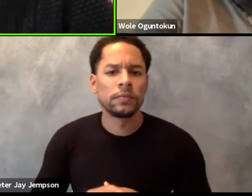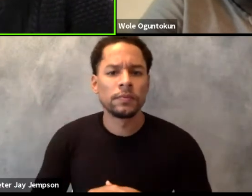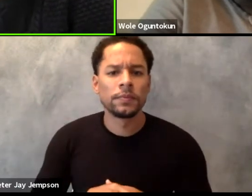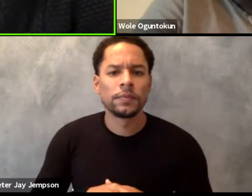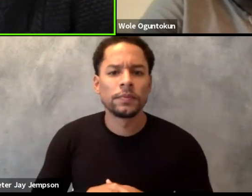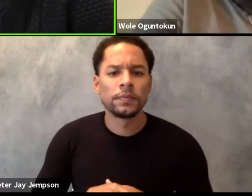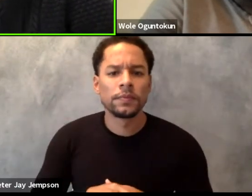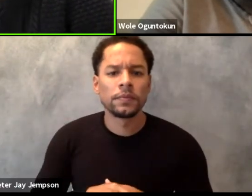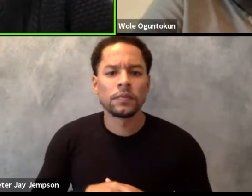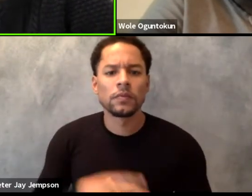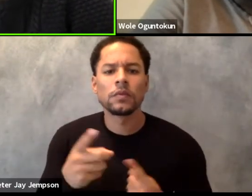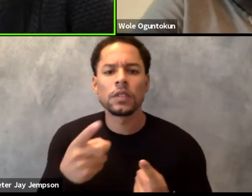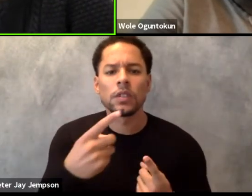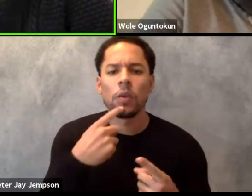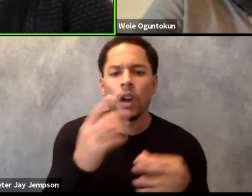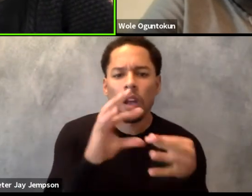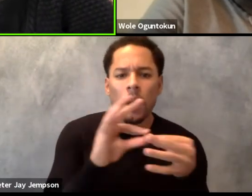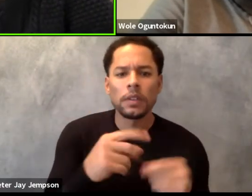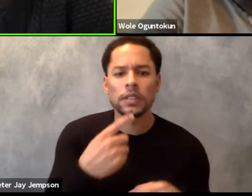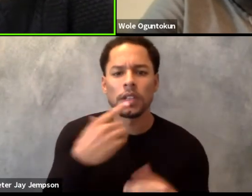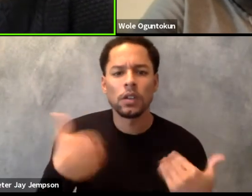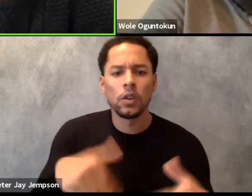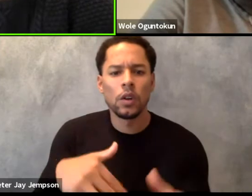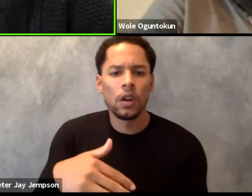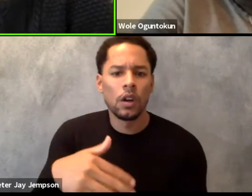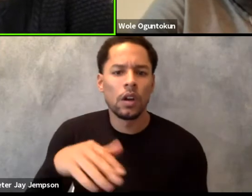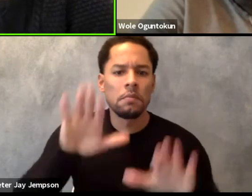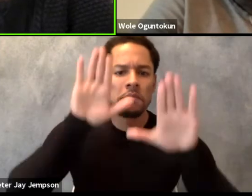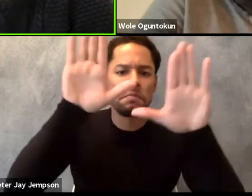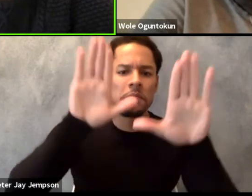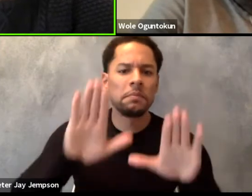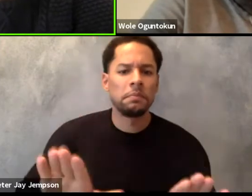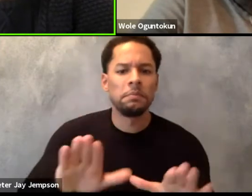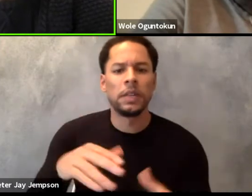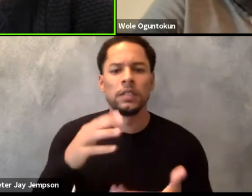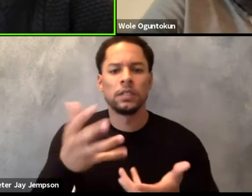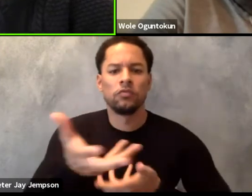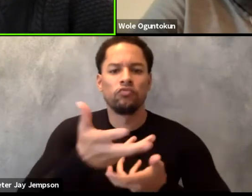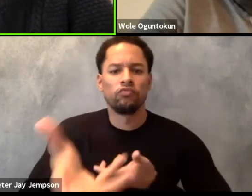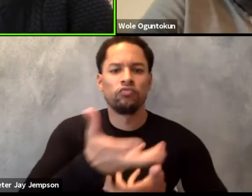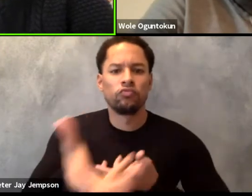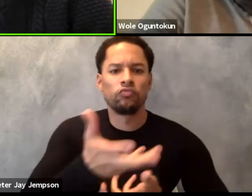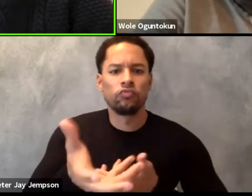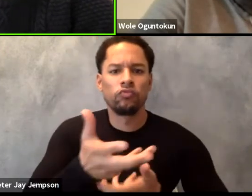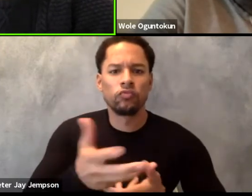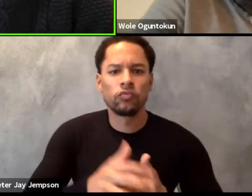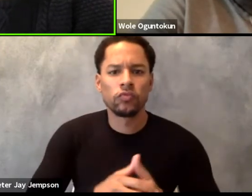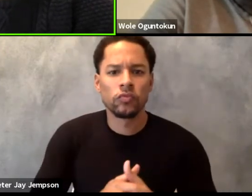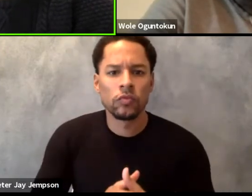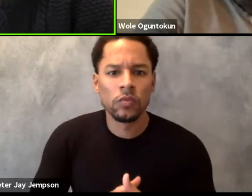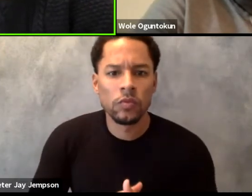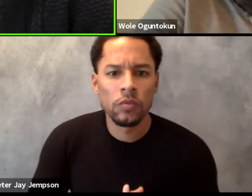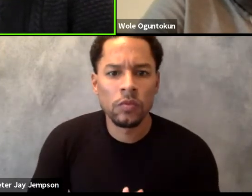Great conversation. I feel this concept and these ideas also relate to curators, basically any gatekeeper.